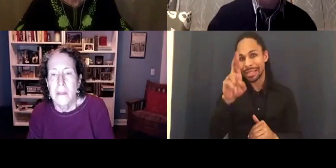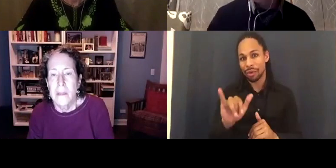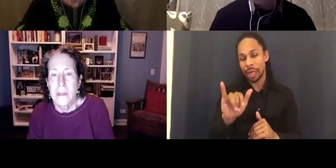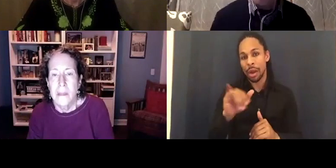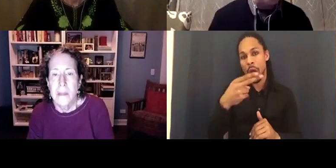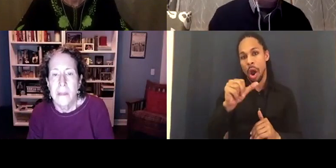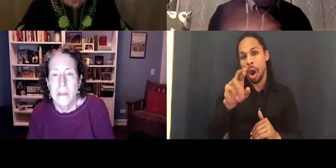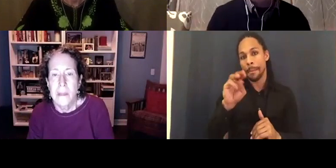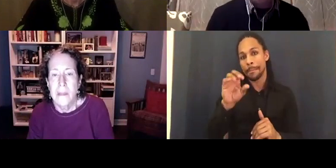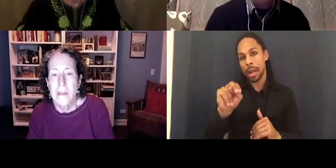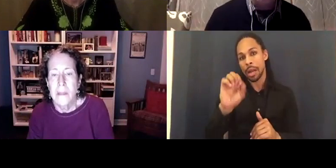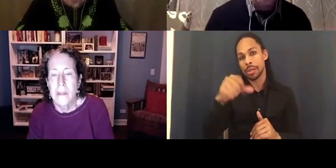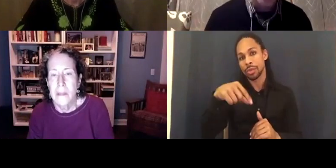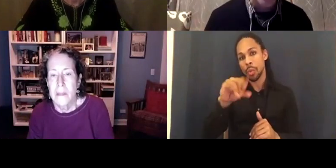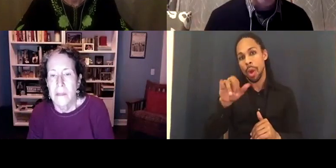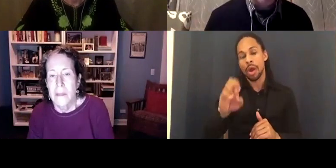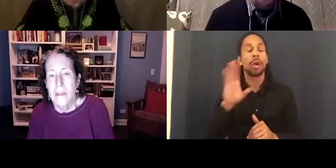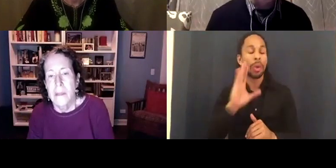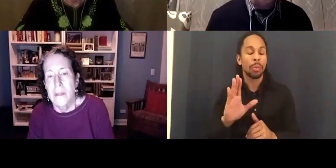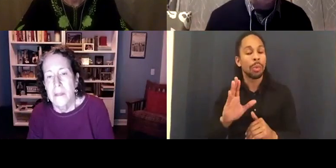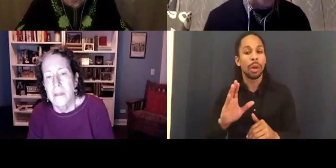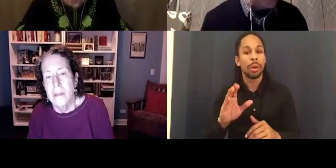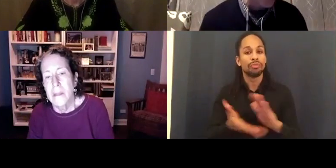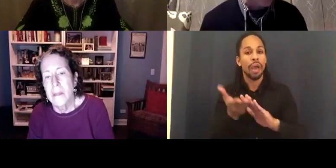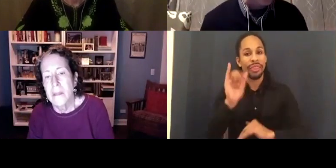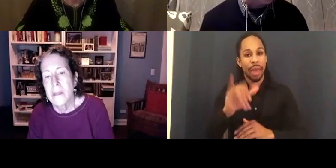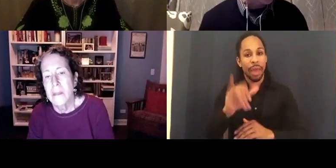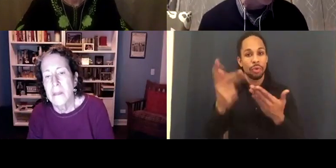She turned the entire program virtually. This is the third year she's doing